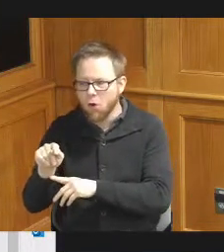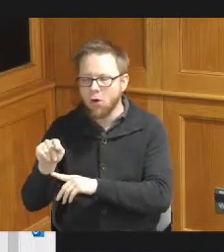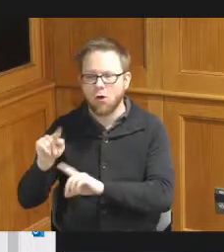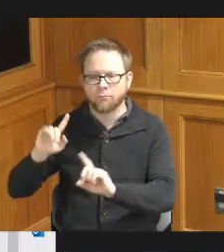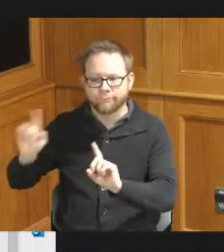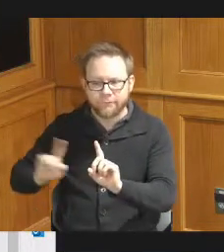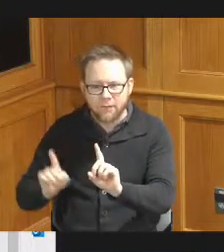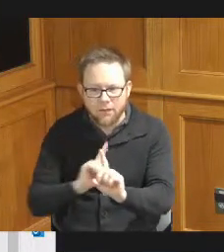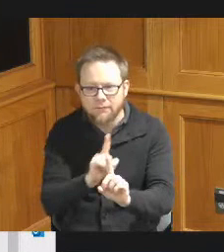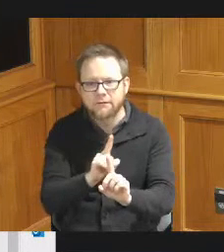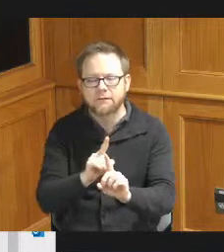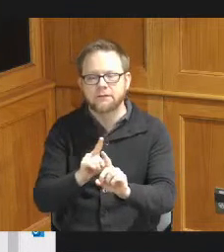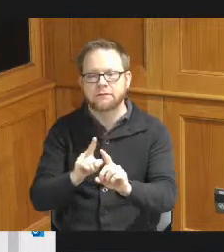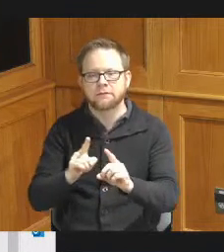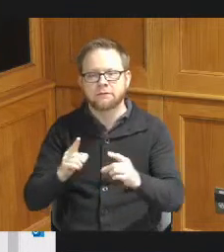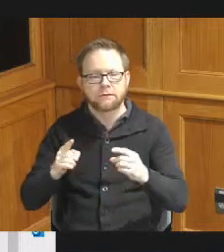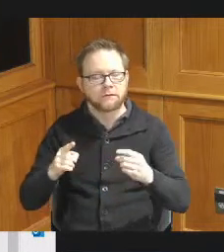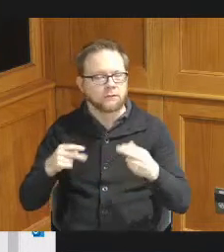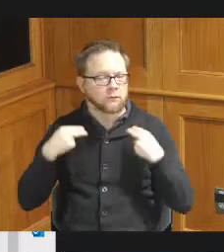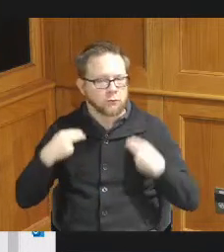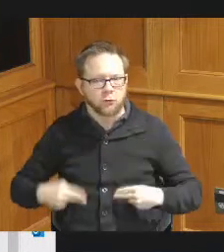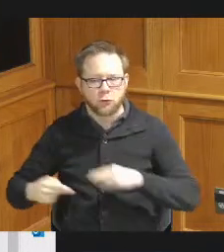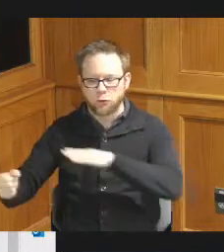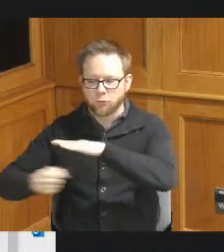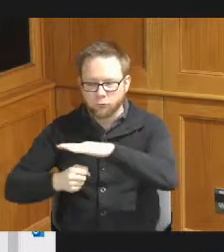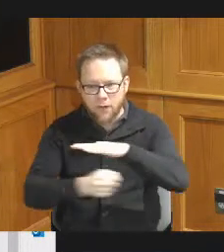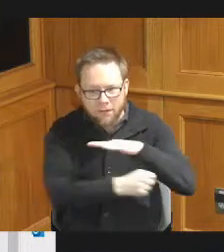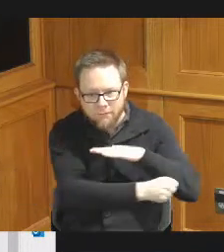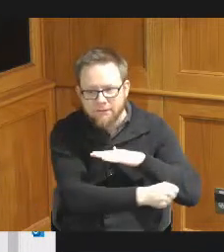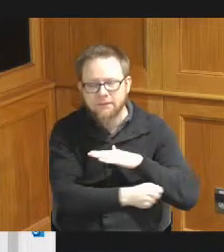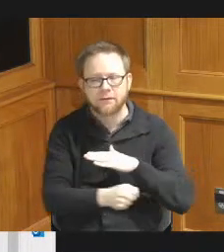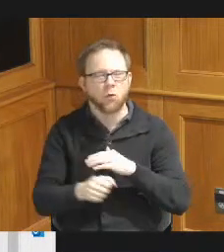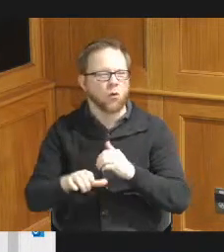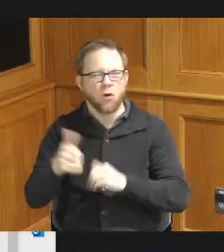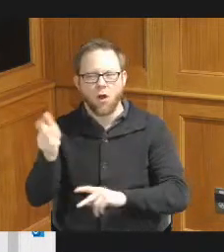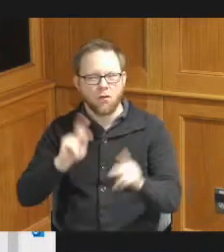assistance to prevent homelessness or who are at a great risk of housing instability